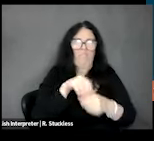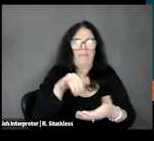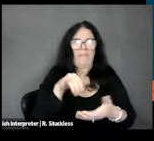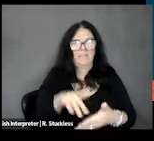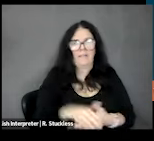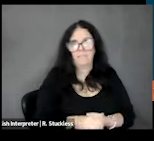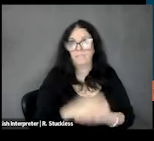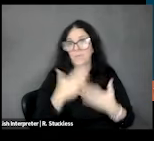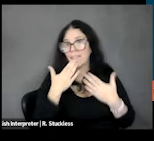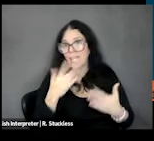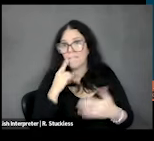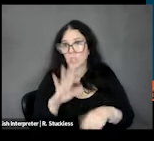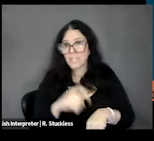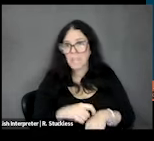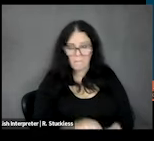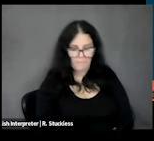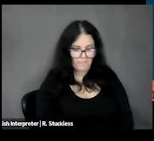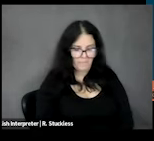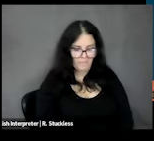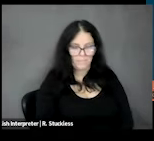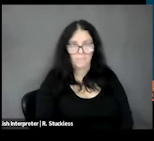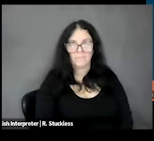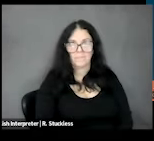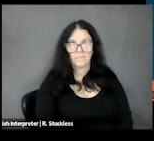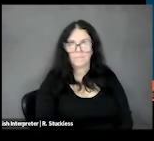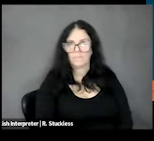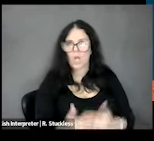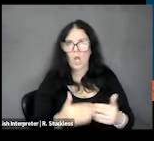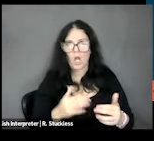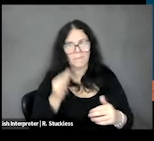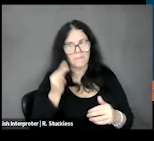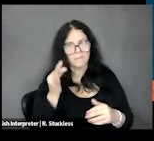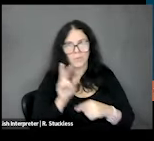and thank you very much for your time. I almost got us right to two; I was one minute over, but